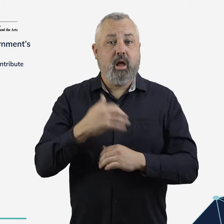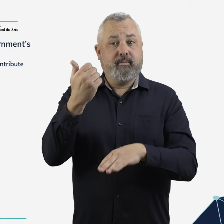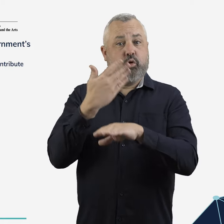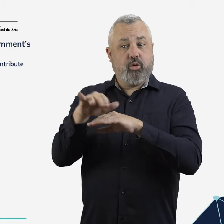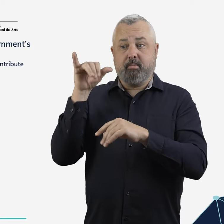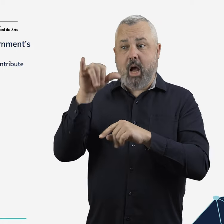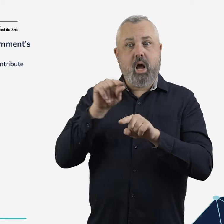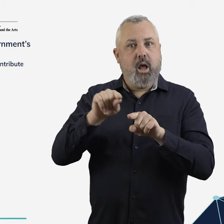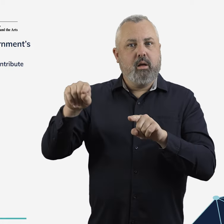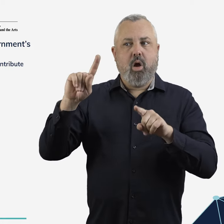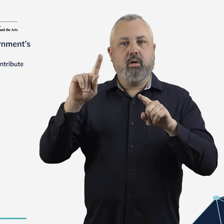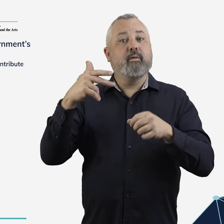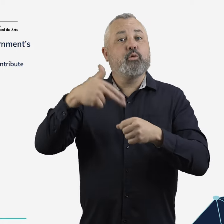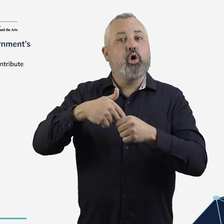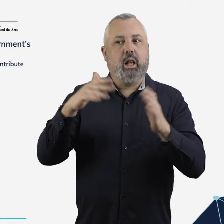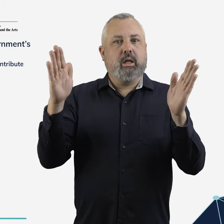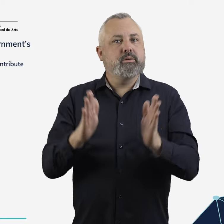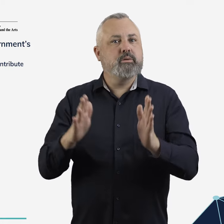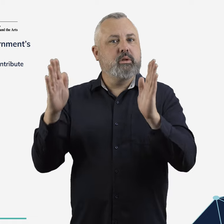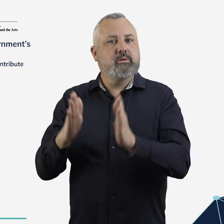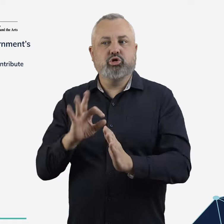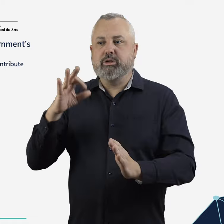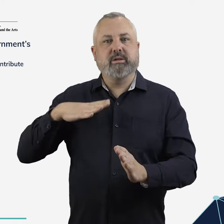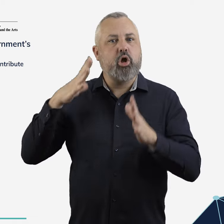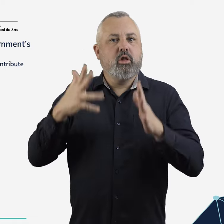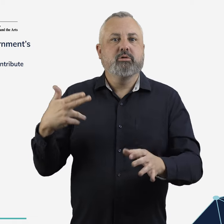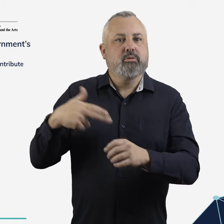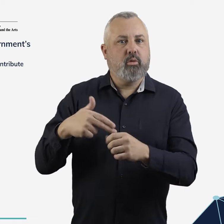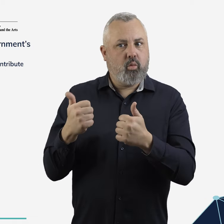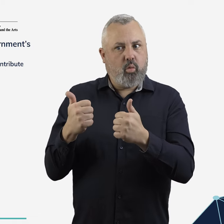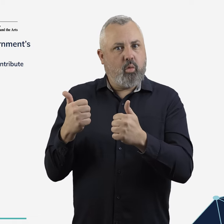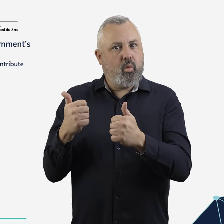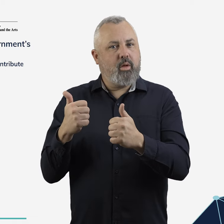While the adoption of newer, more fuel-efficient aircraft can make an important contribution to emissions reduction,